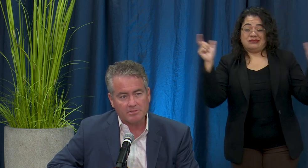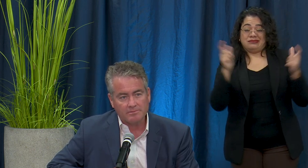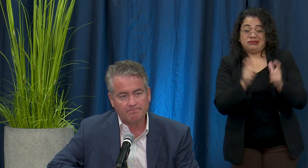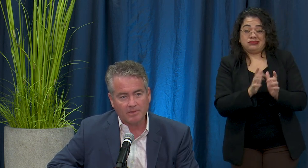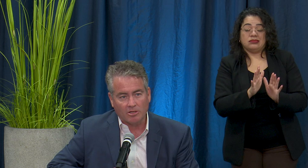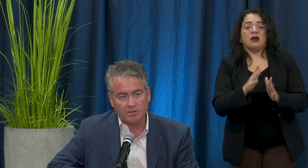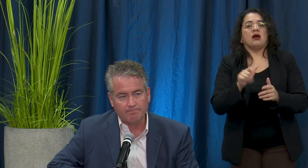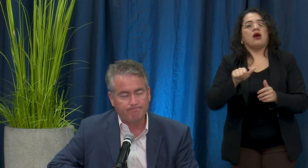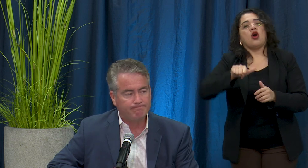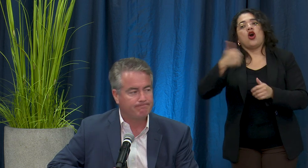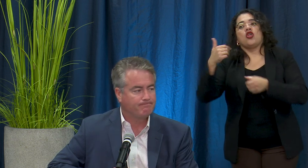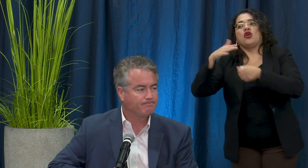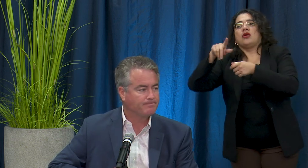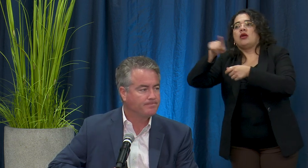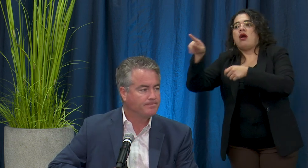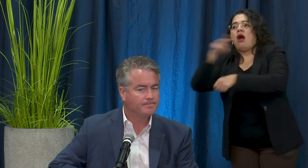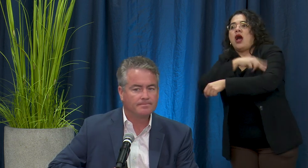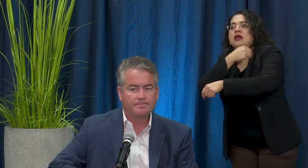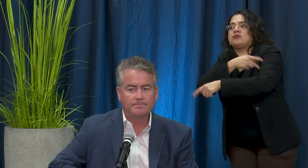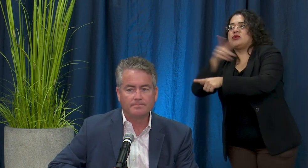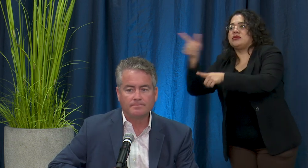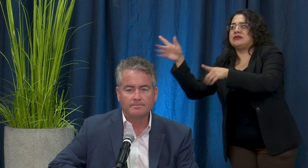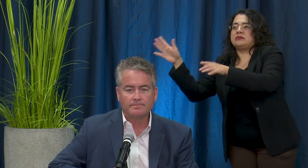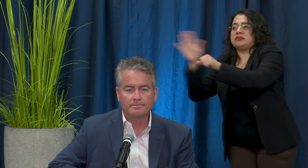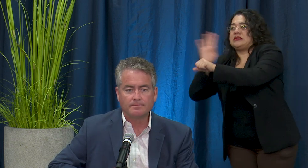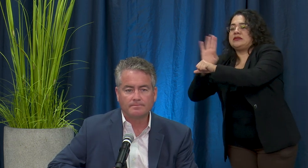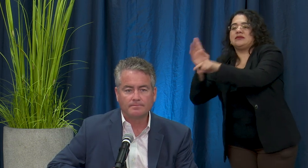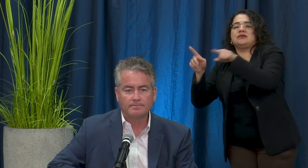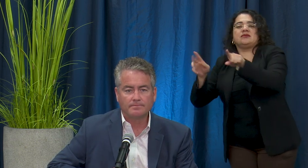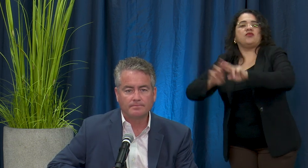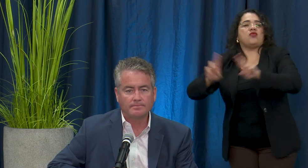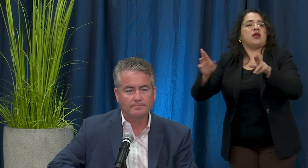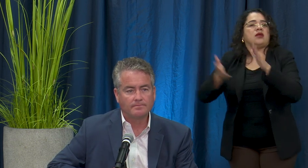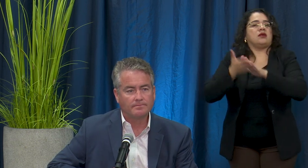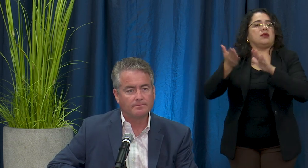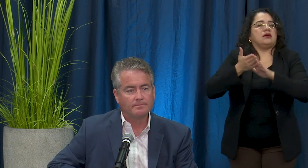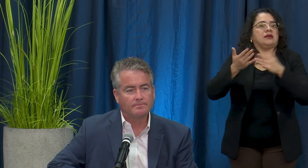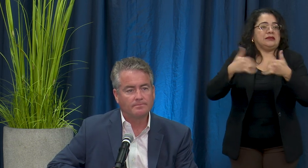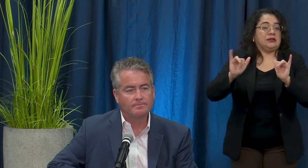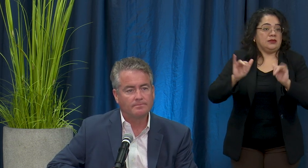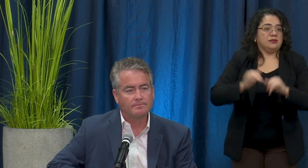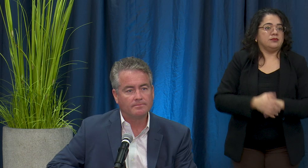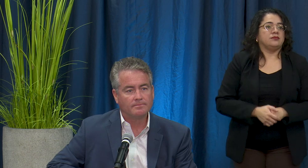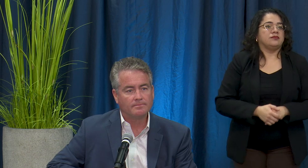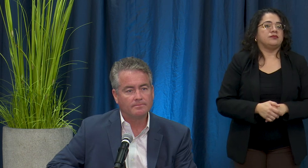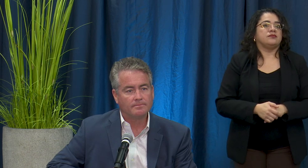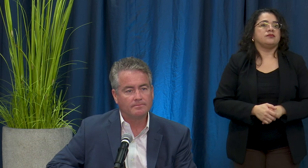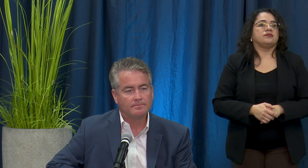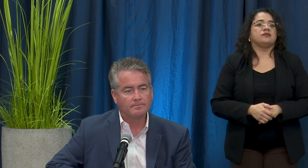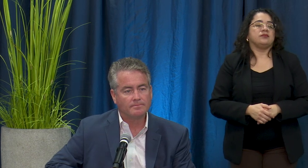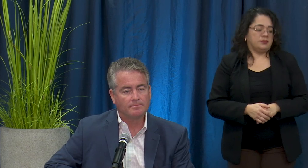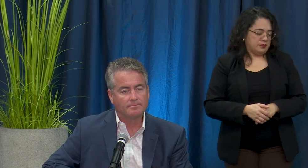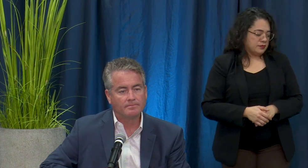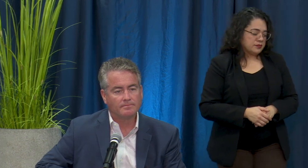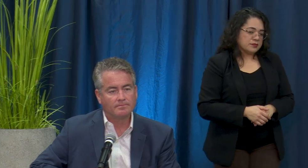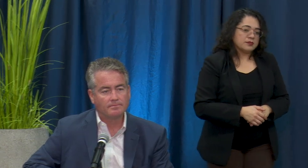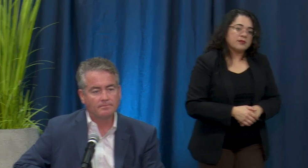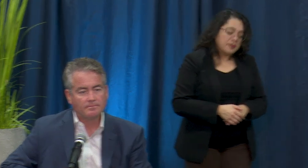long term. Thank you. The next question is for Senator Gonzales- following up on